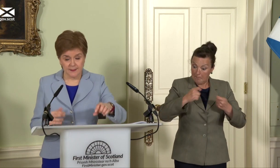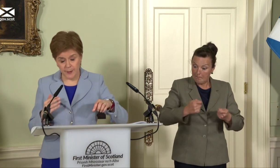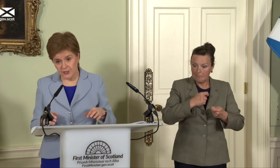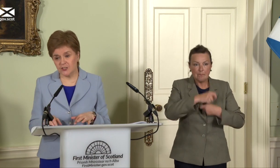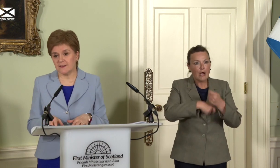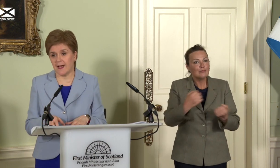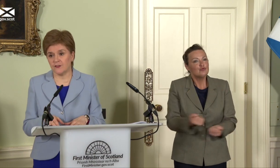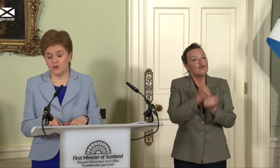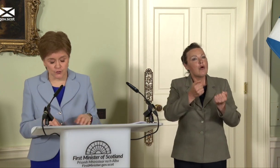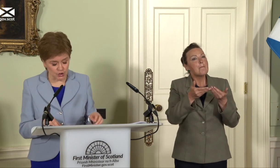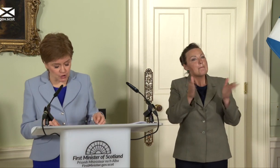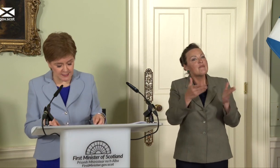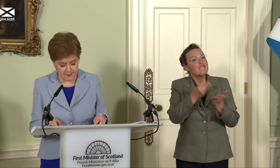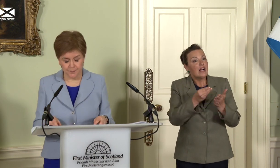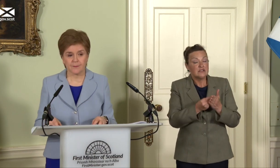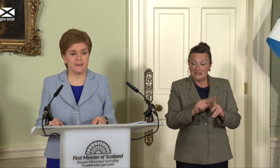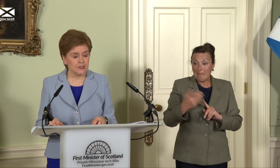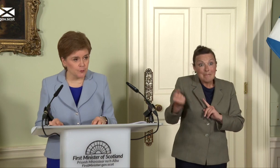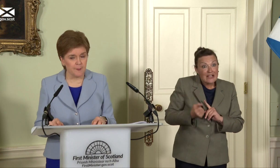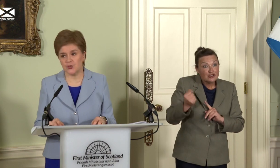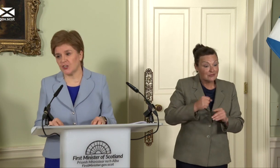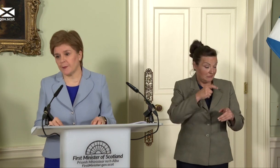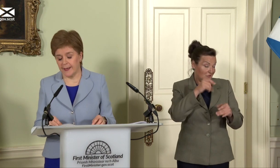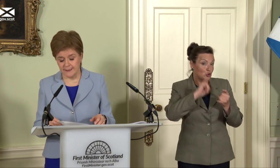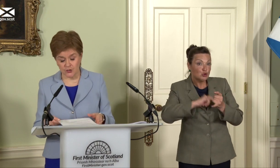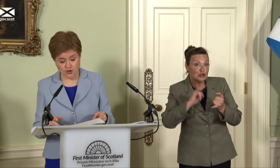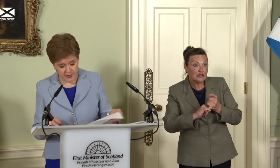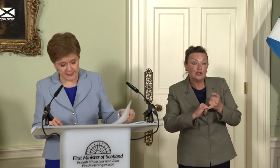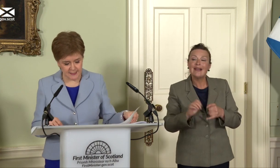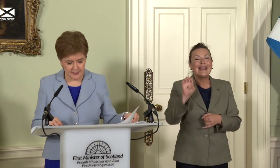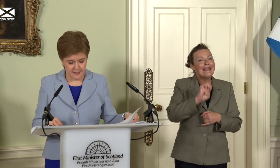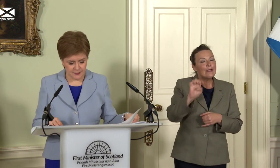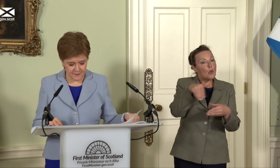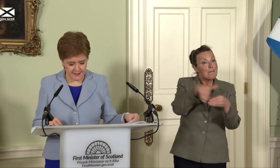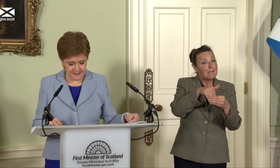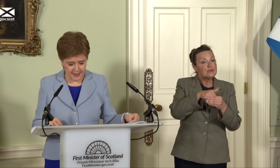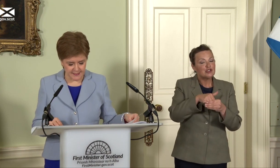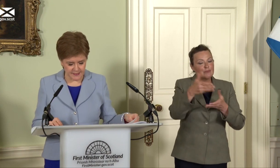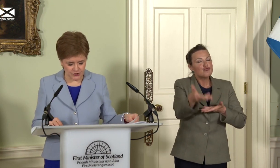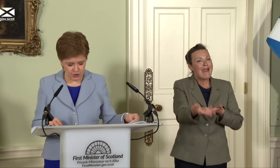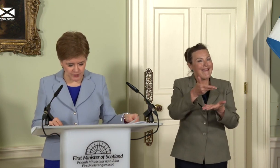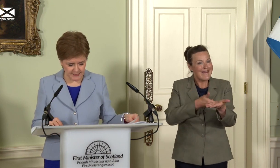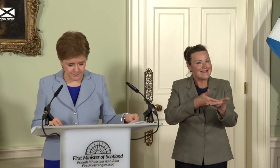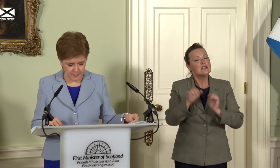pensions and social security; EU membership and trade; defence and security.